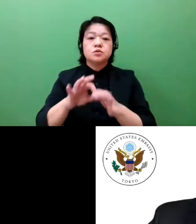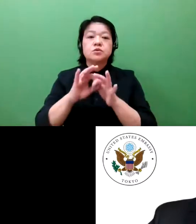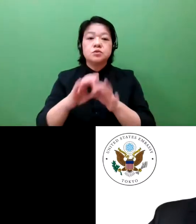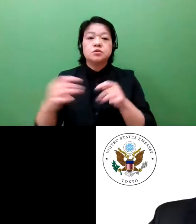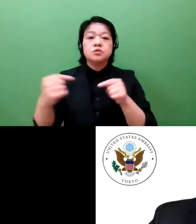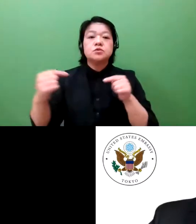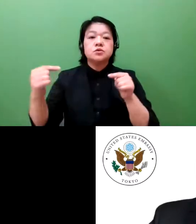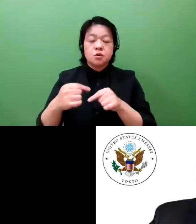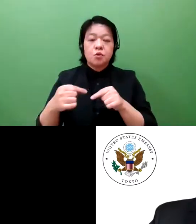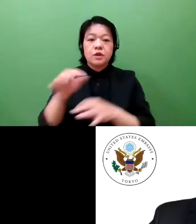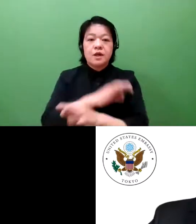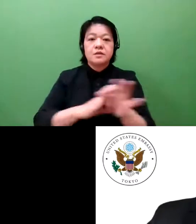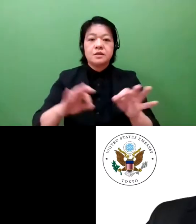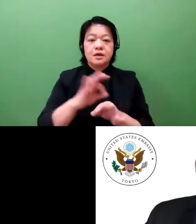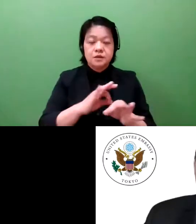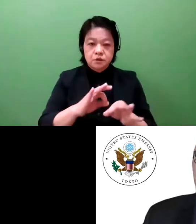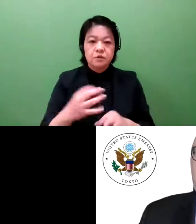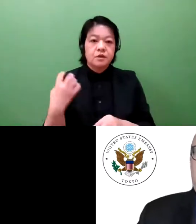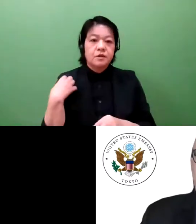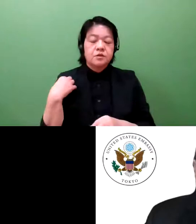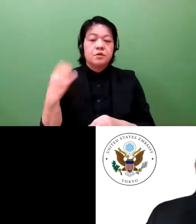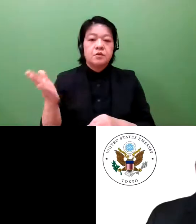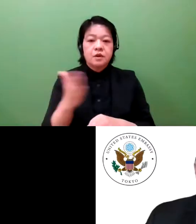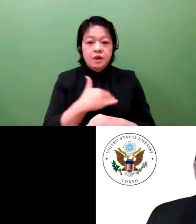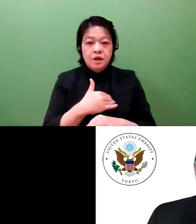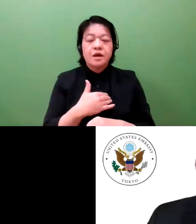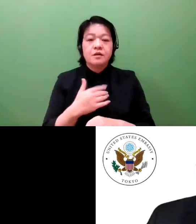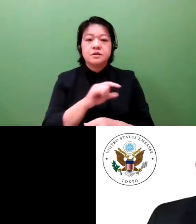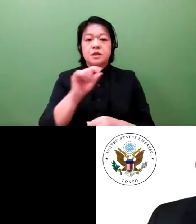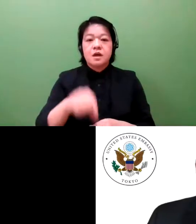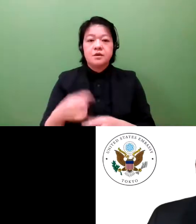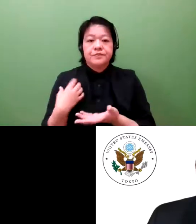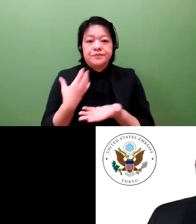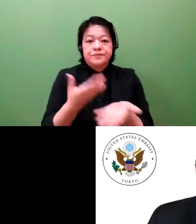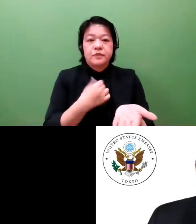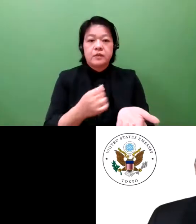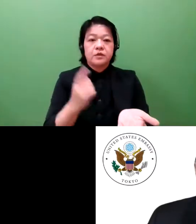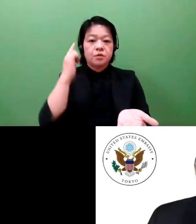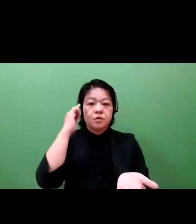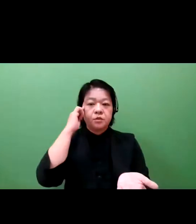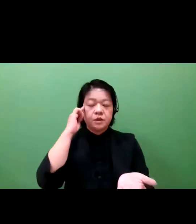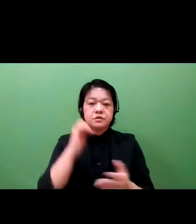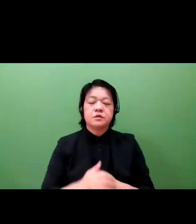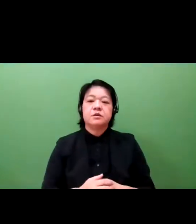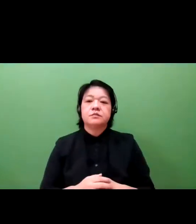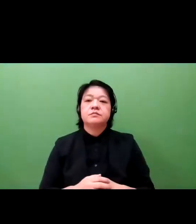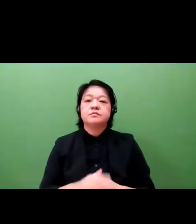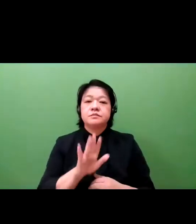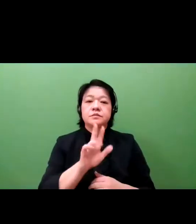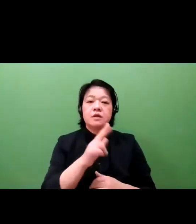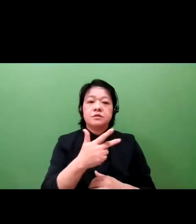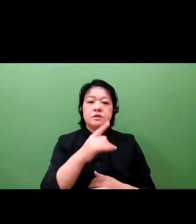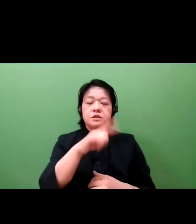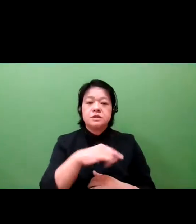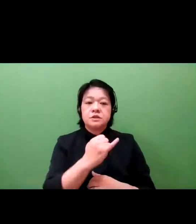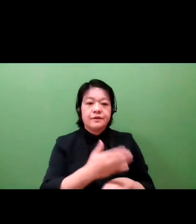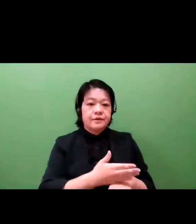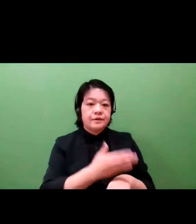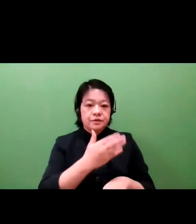Aaron, over to you. Thank you, Kelsey and everyone. It's really a pleasure to join you today